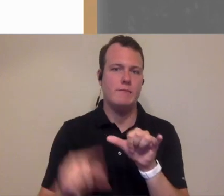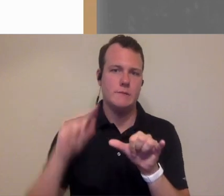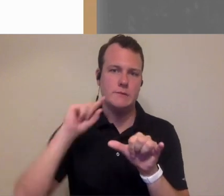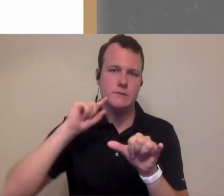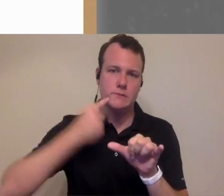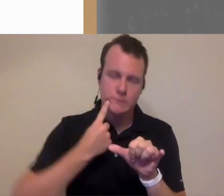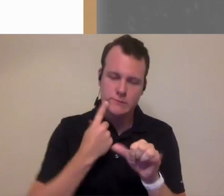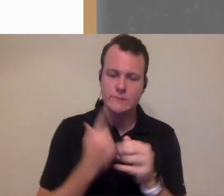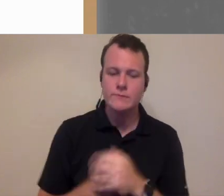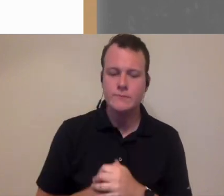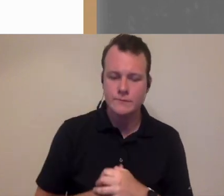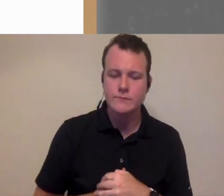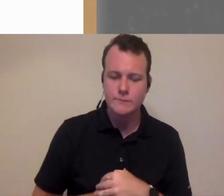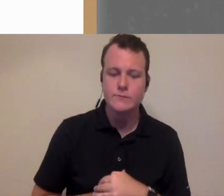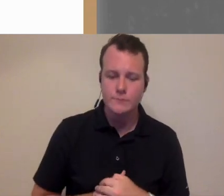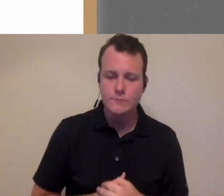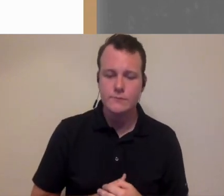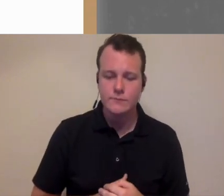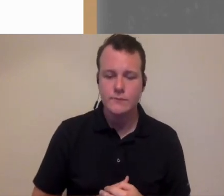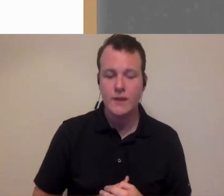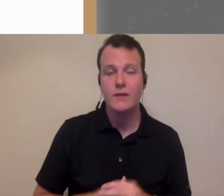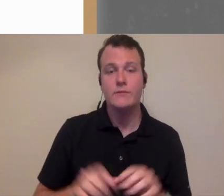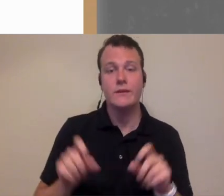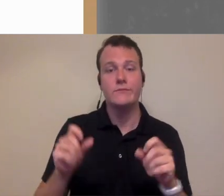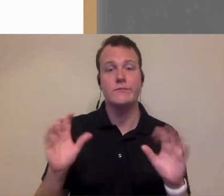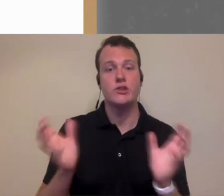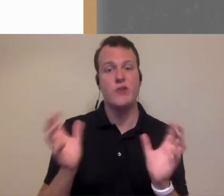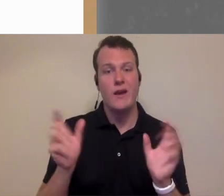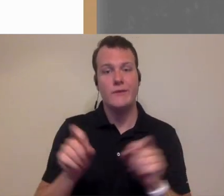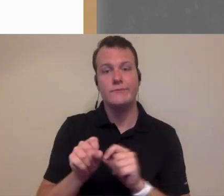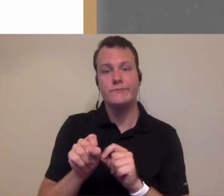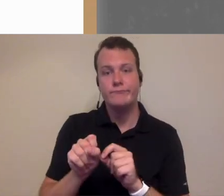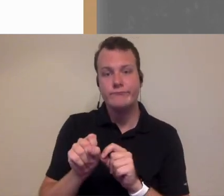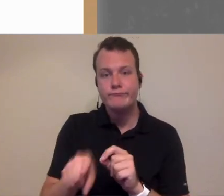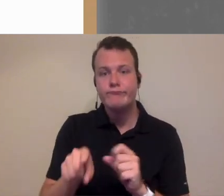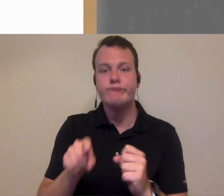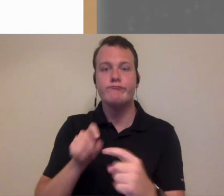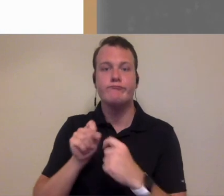way so this allows you to chat right so you can type on the screen the same time